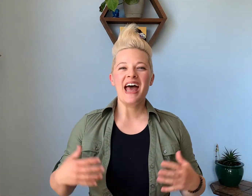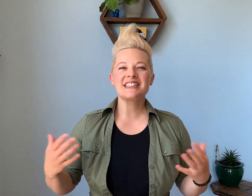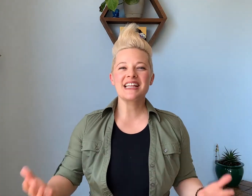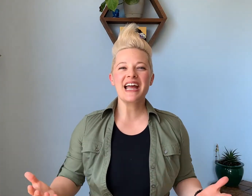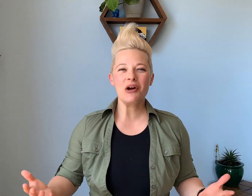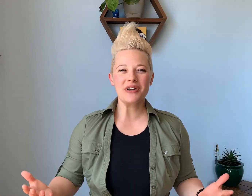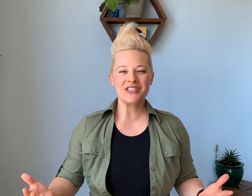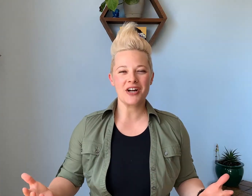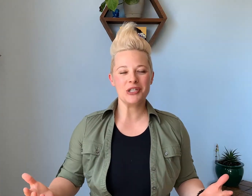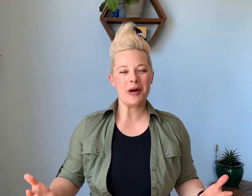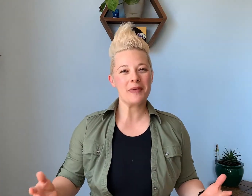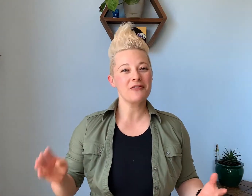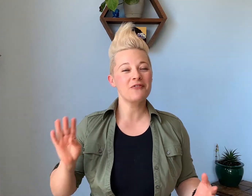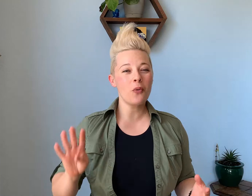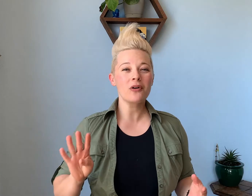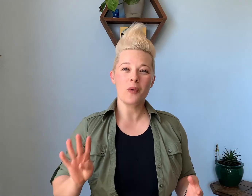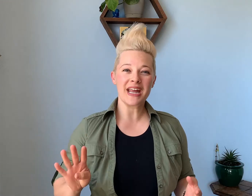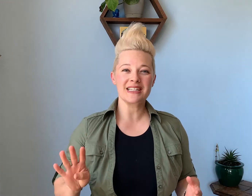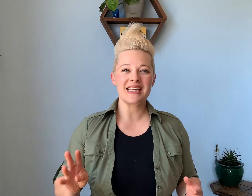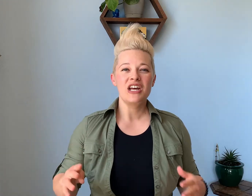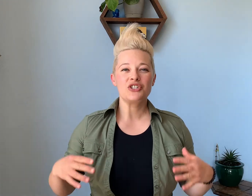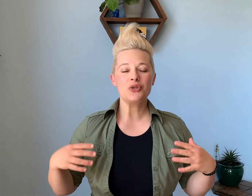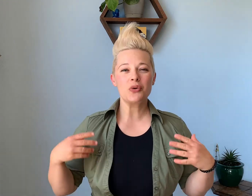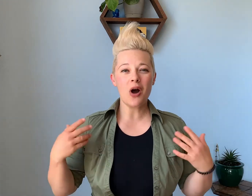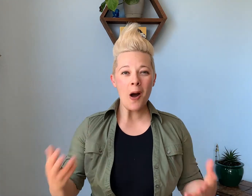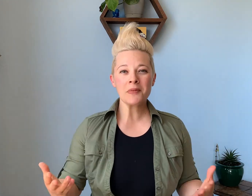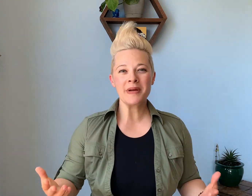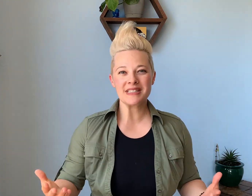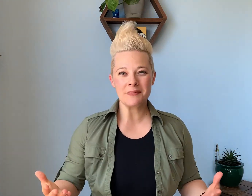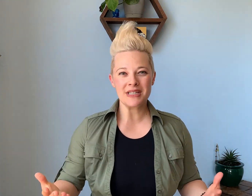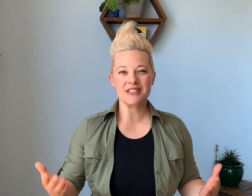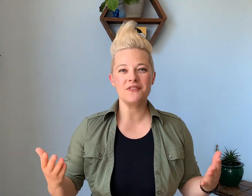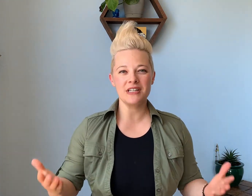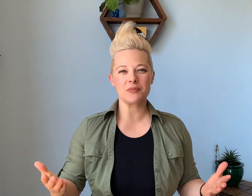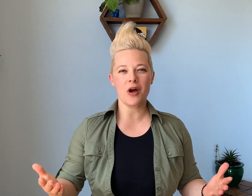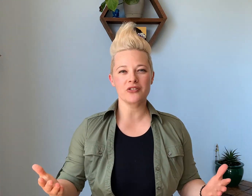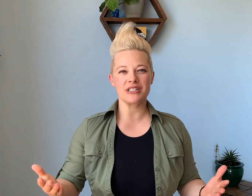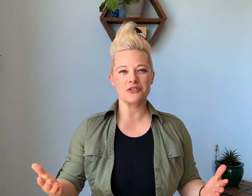and today I want to talk to you about my four ways to complement somebody's fitness progress or